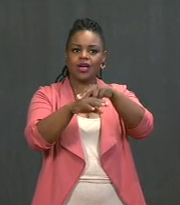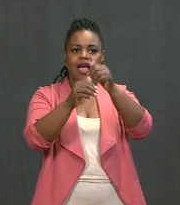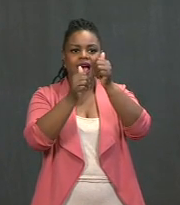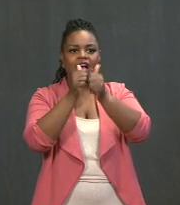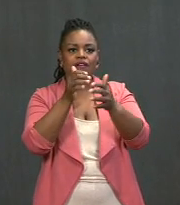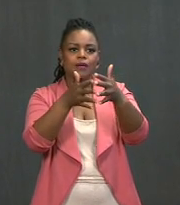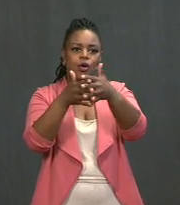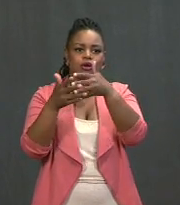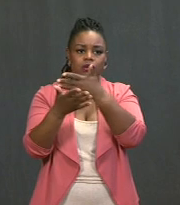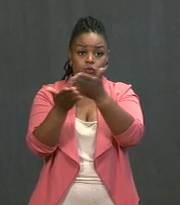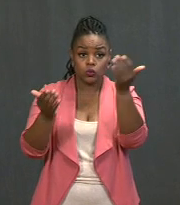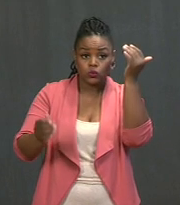that this fight isn't over.